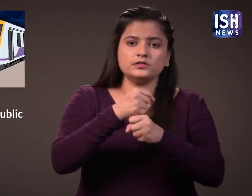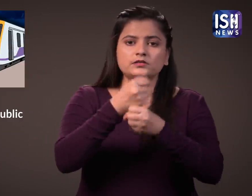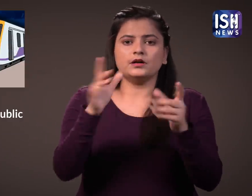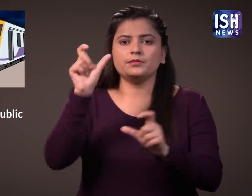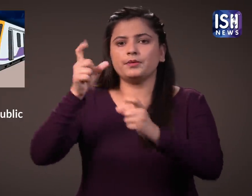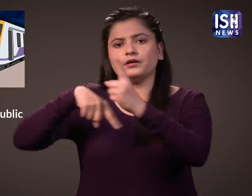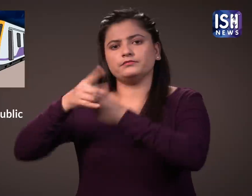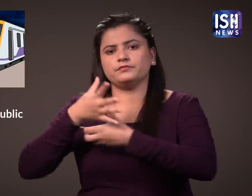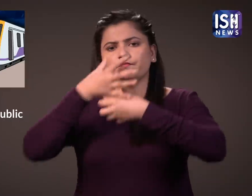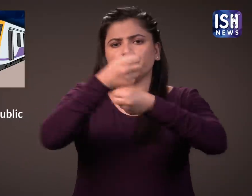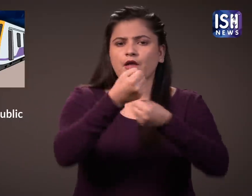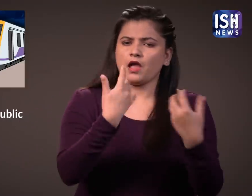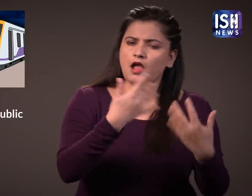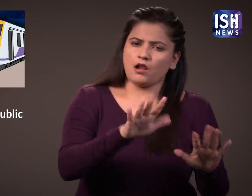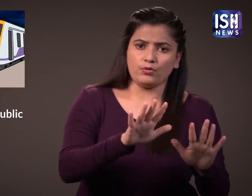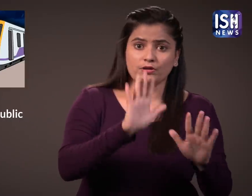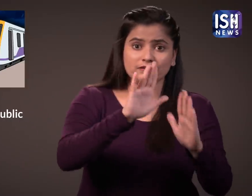the general public will be allowed to board the train.